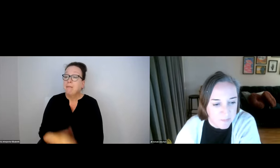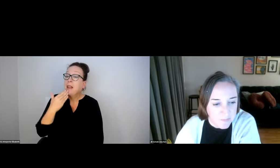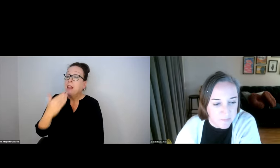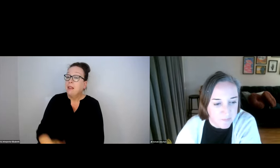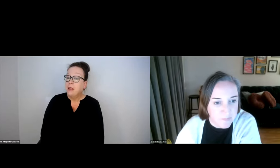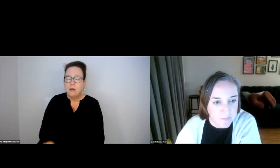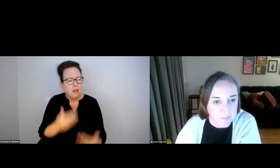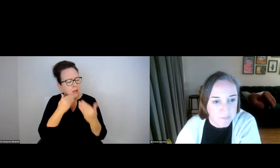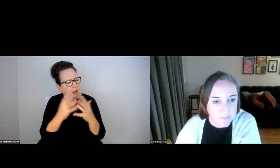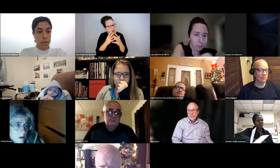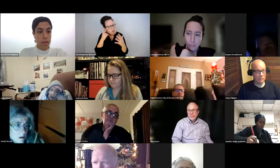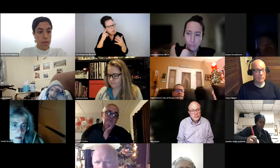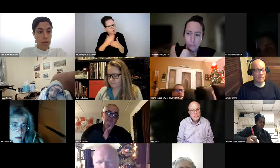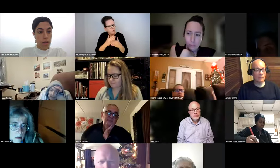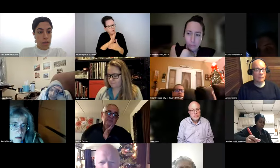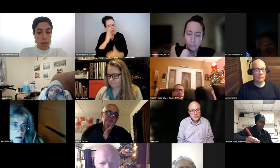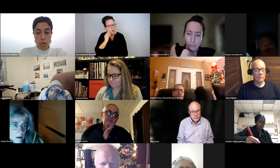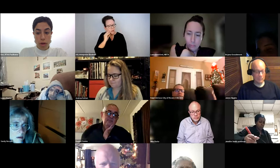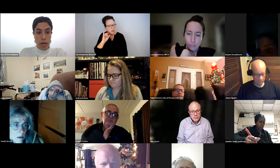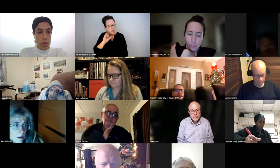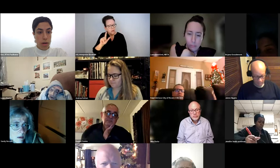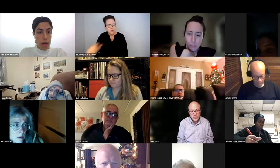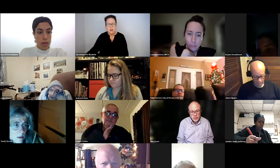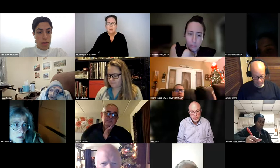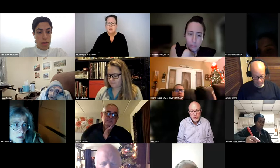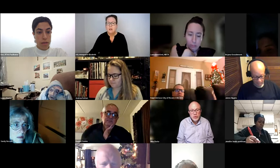ARE PARTICULARLY NOT ACCOMMODATING. THANKS. THANK YOU SO MUCH FOR